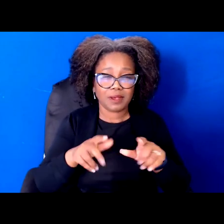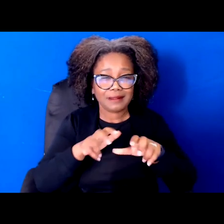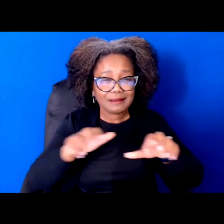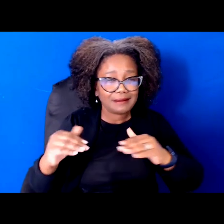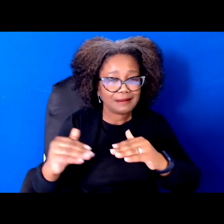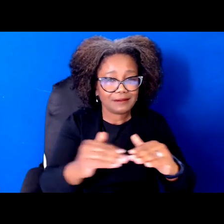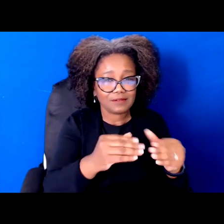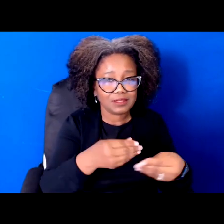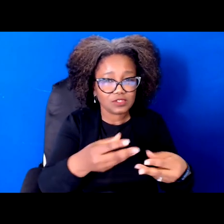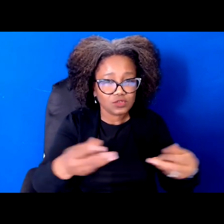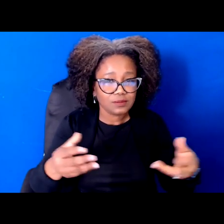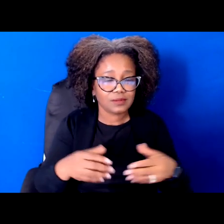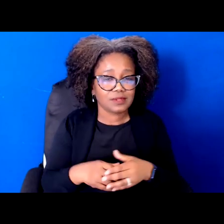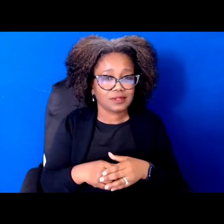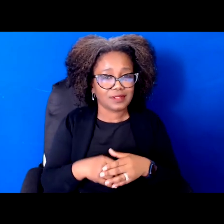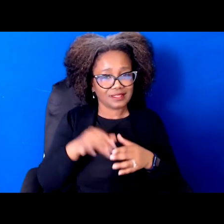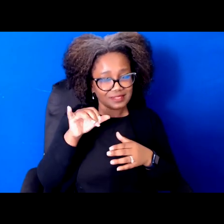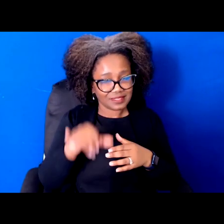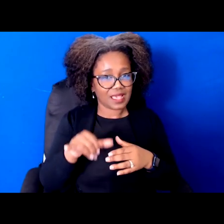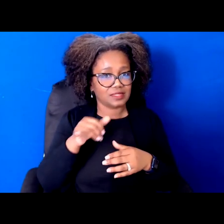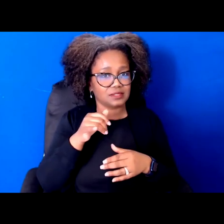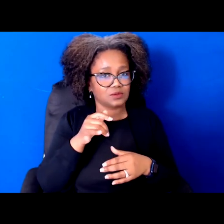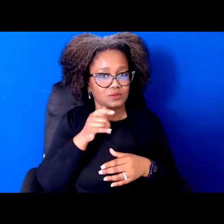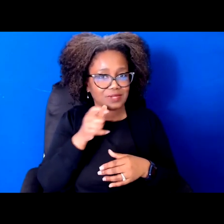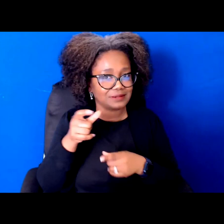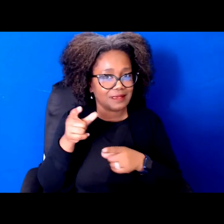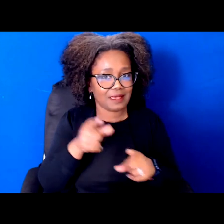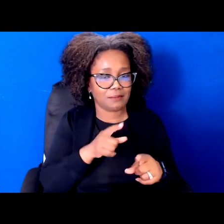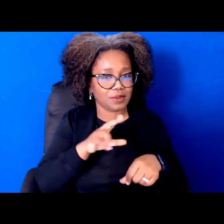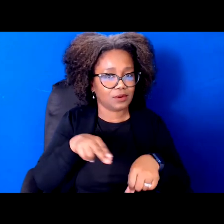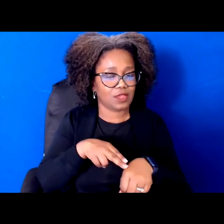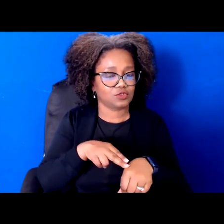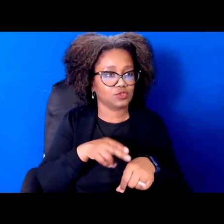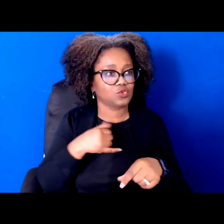That's what organizing can do, is organizing can actually move people to act on our intrinsic